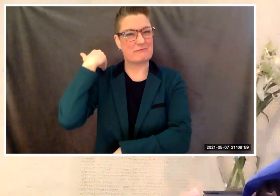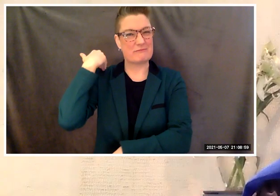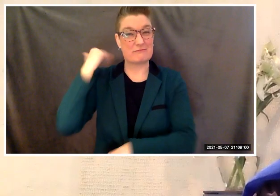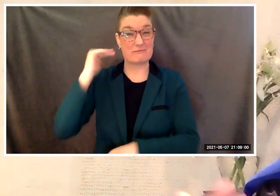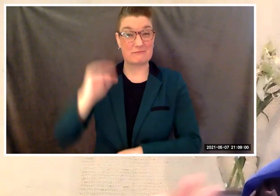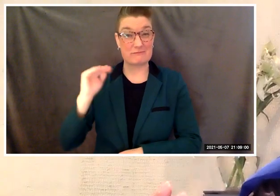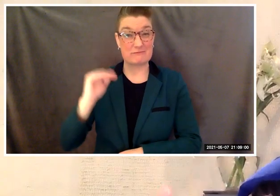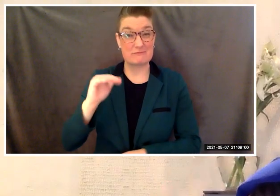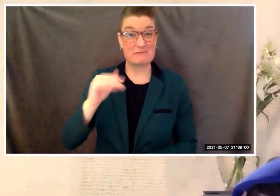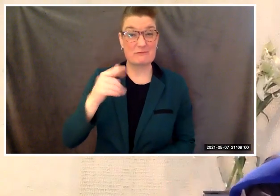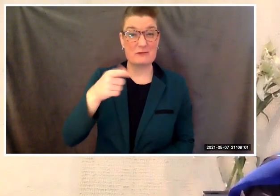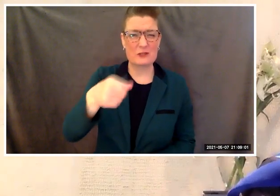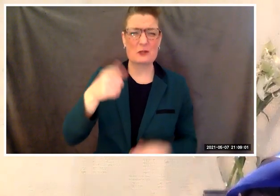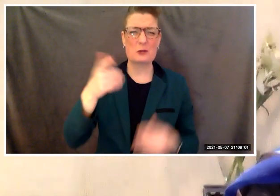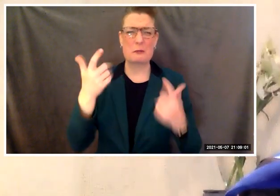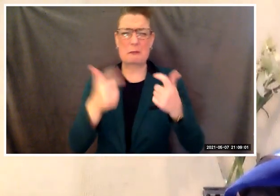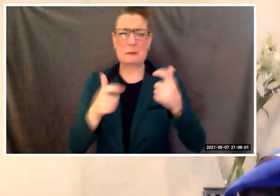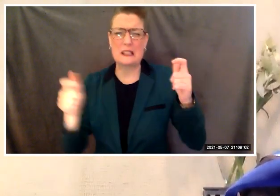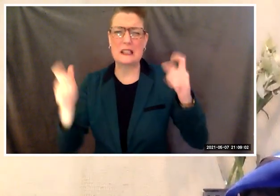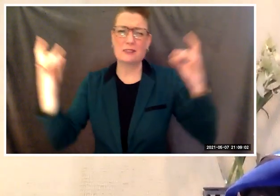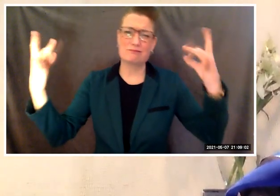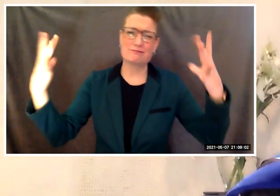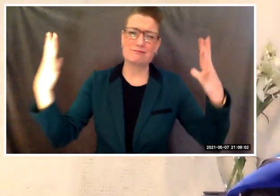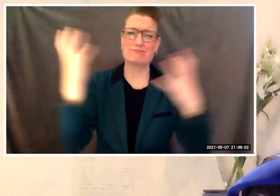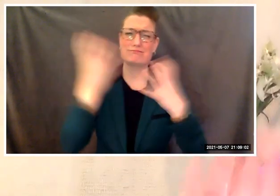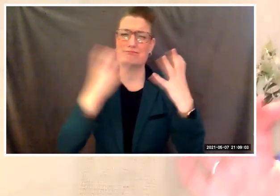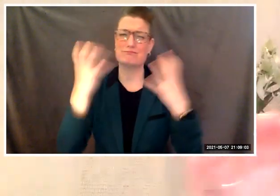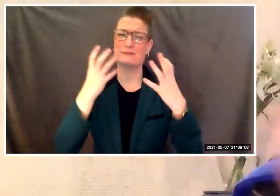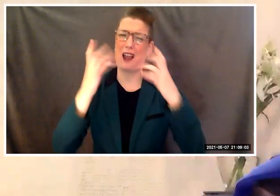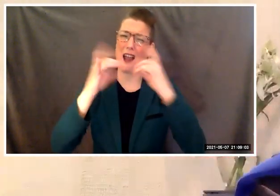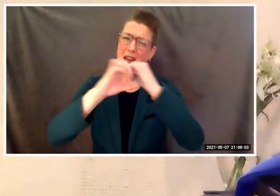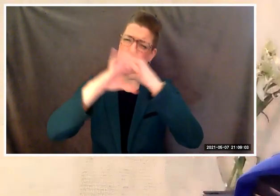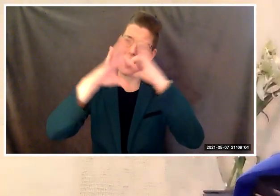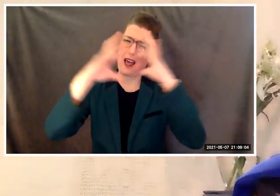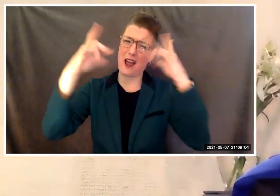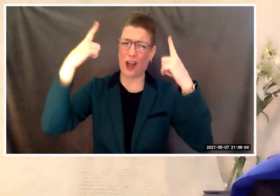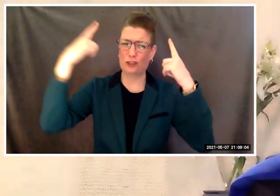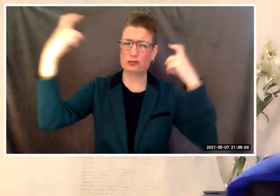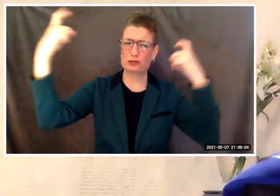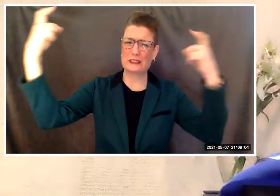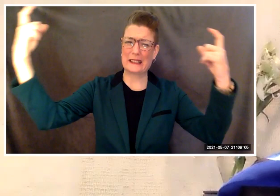you had when you were a child and go there for one moment.